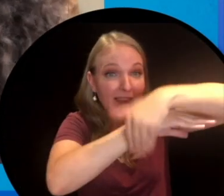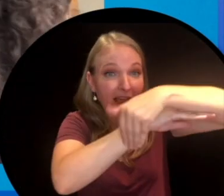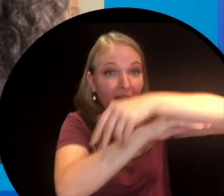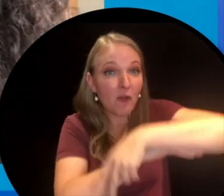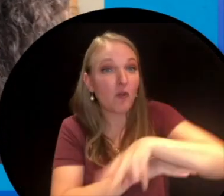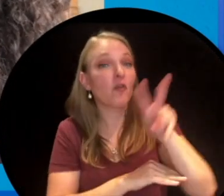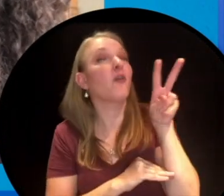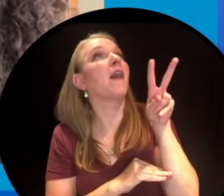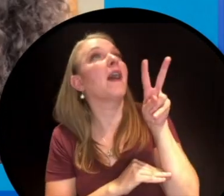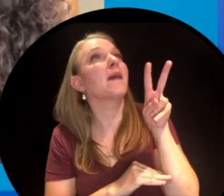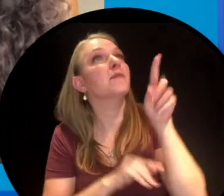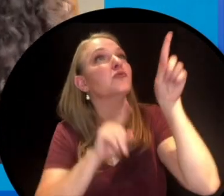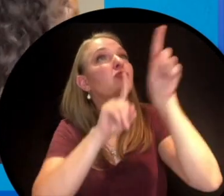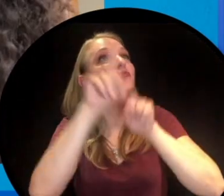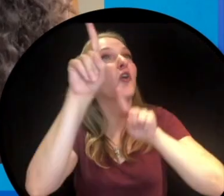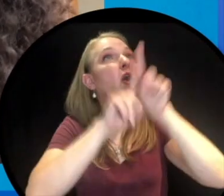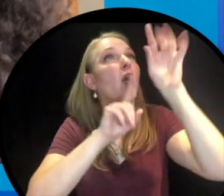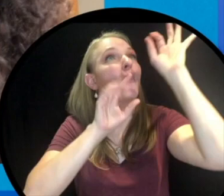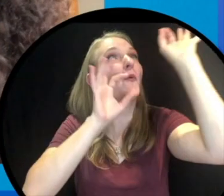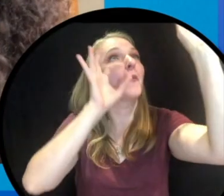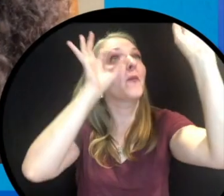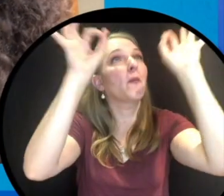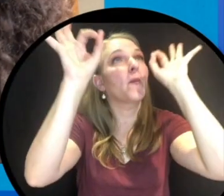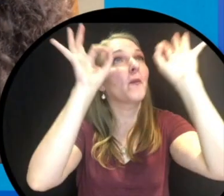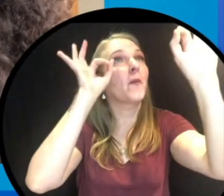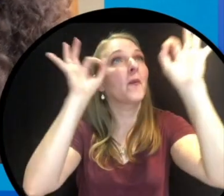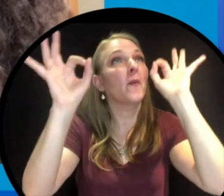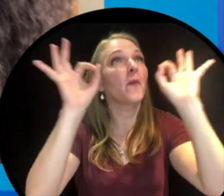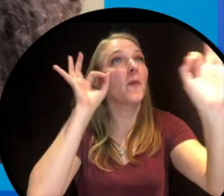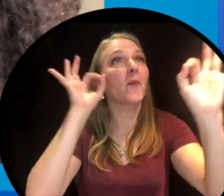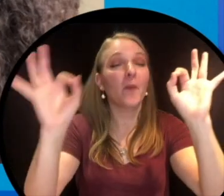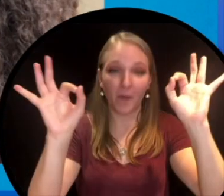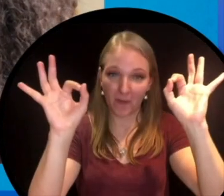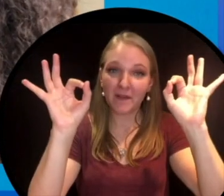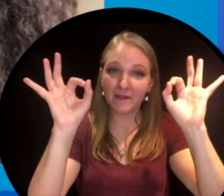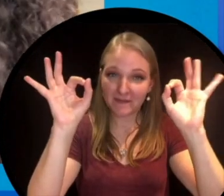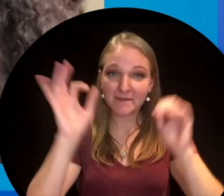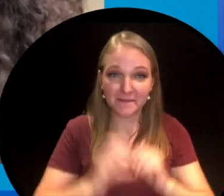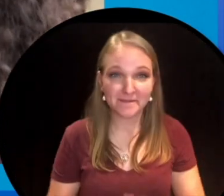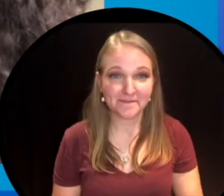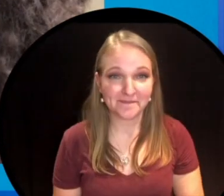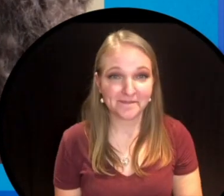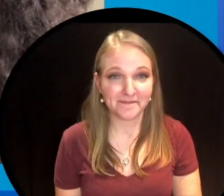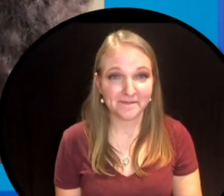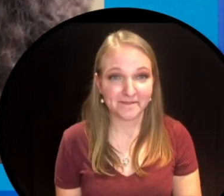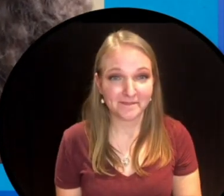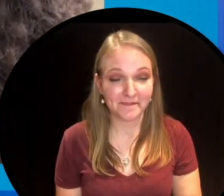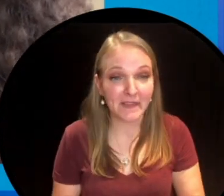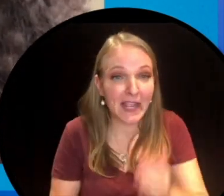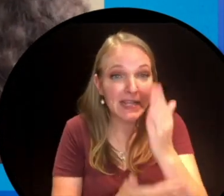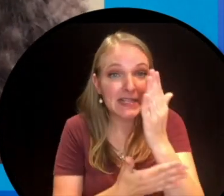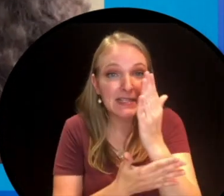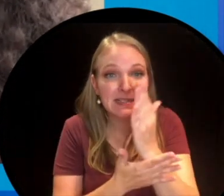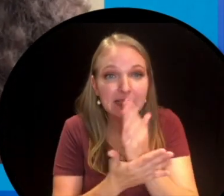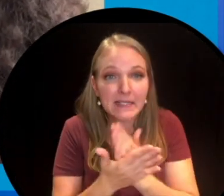Like if you look up at the night sky, you'll see stars and those stars are shaped like circles